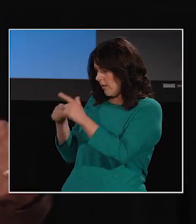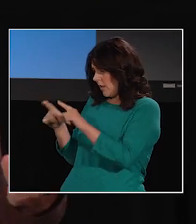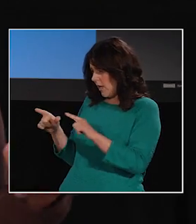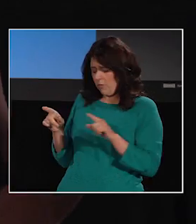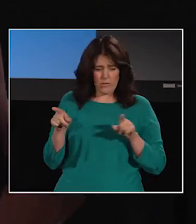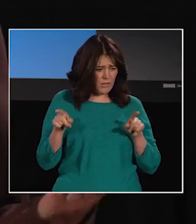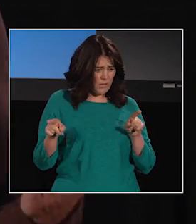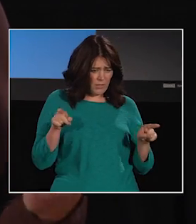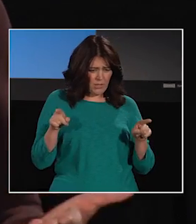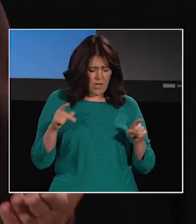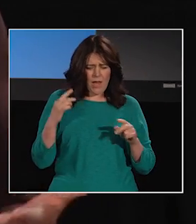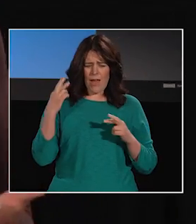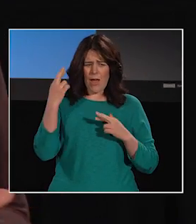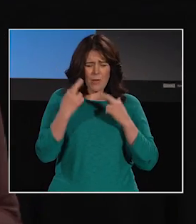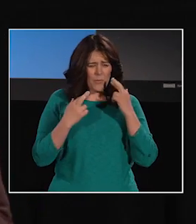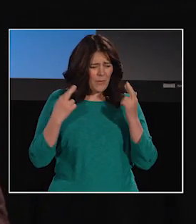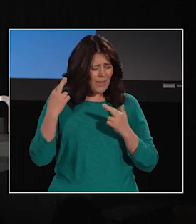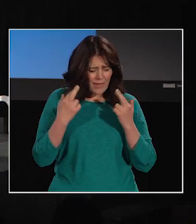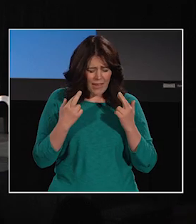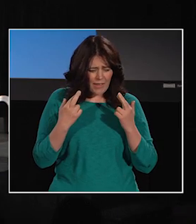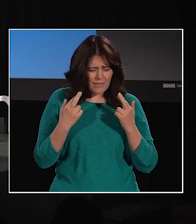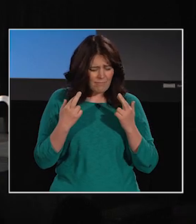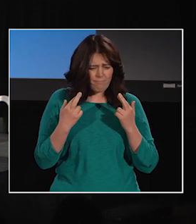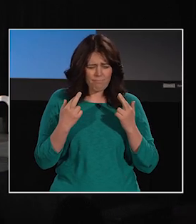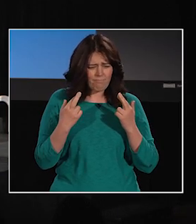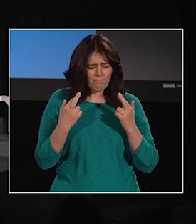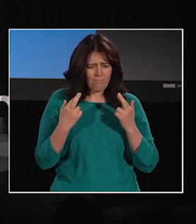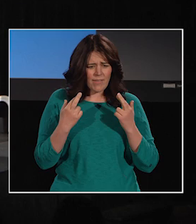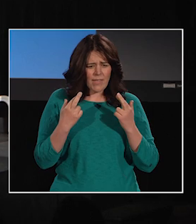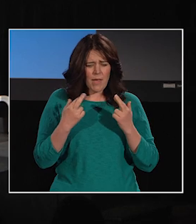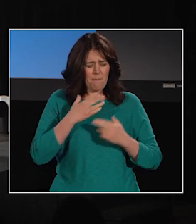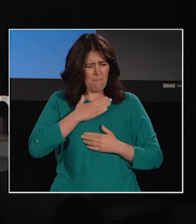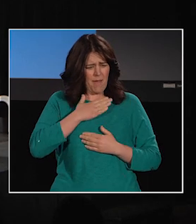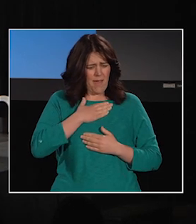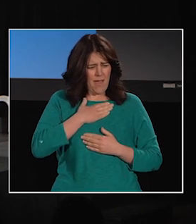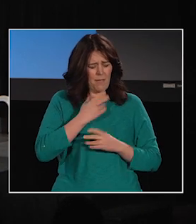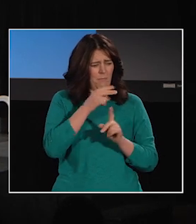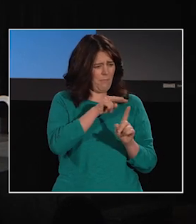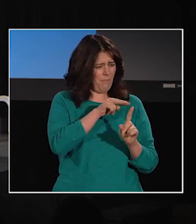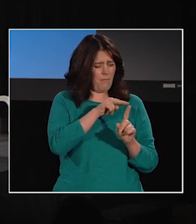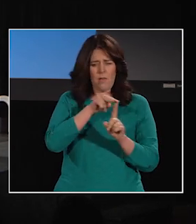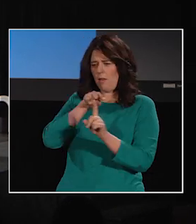is that that was a huge realization for me in terms of my perception of language,